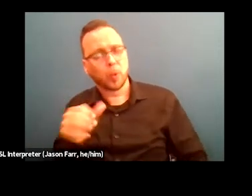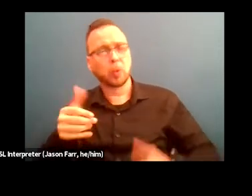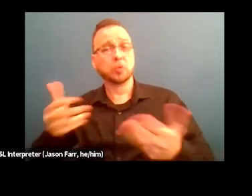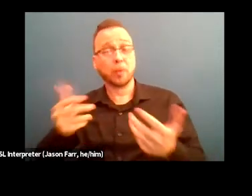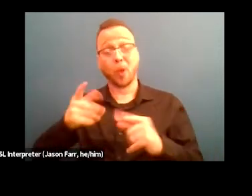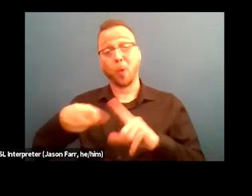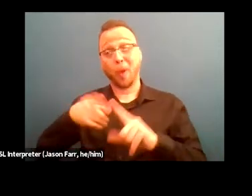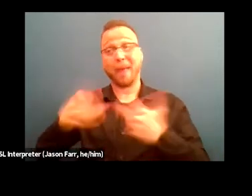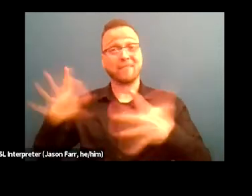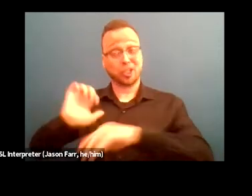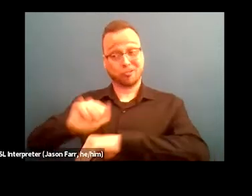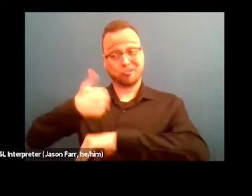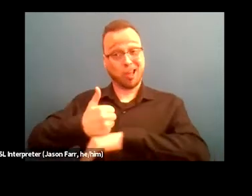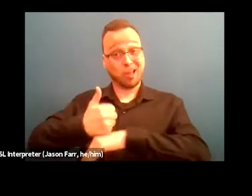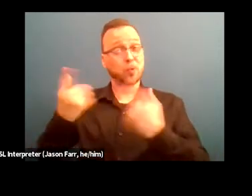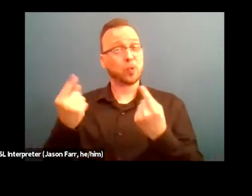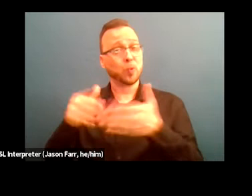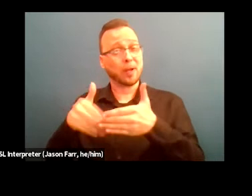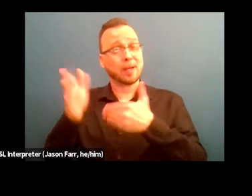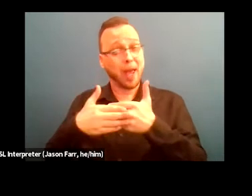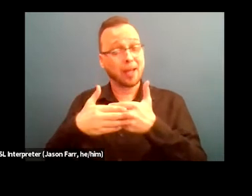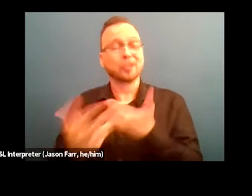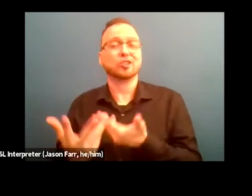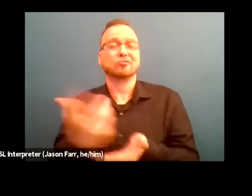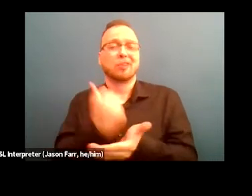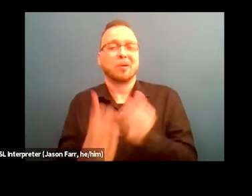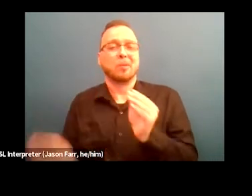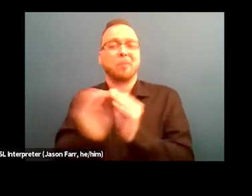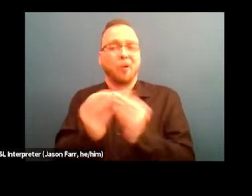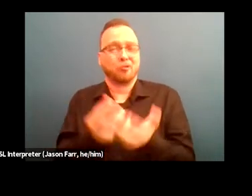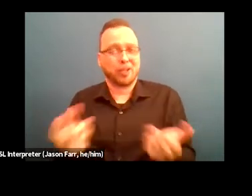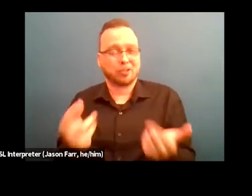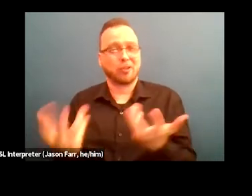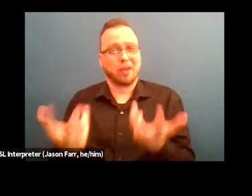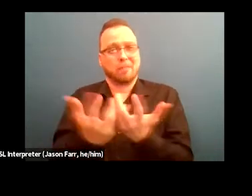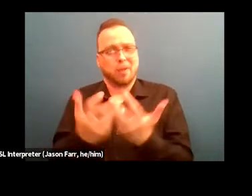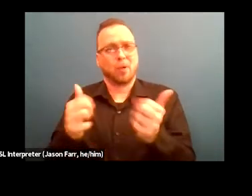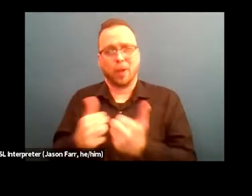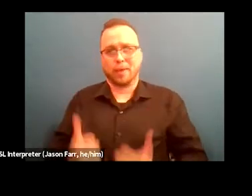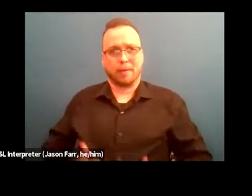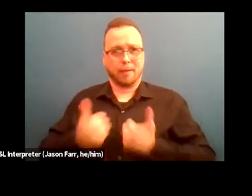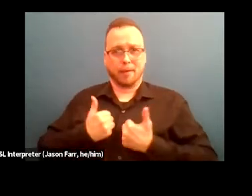the next step is to secure additional resources that properly equip lived X folks, with all the things they need to maximize participation